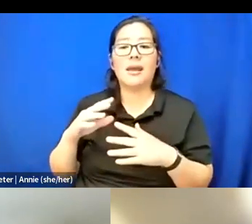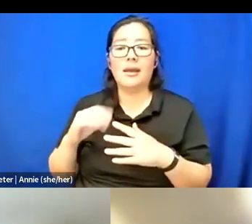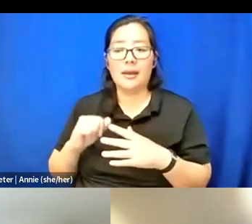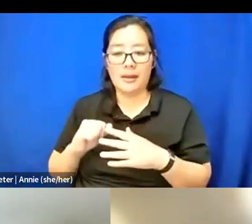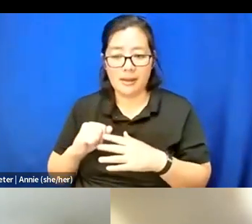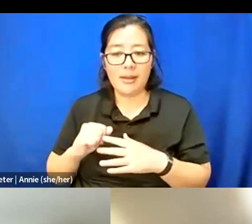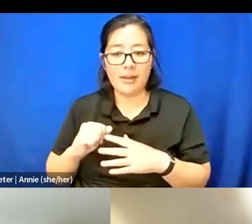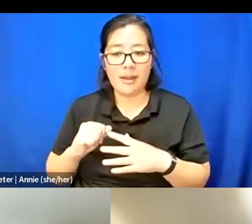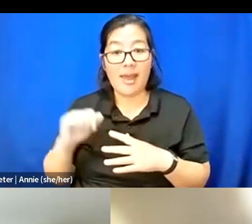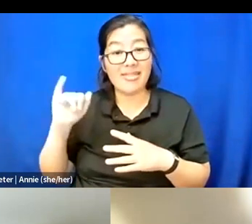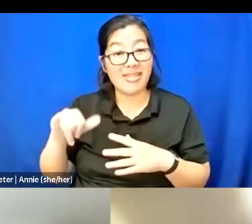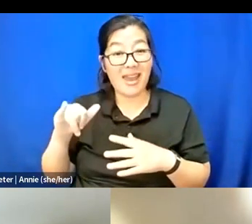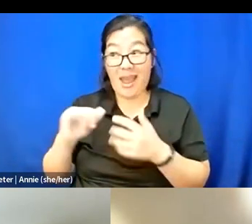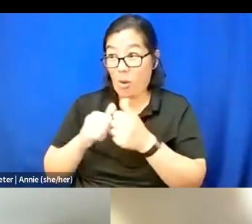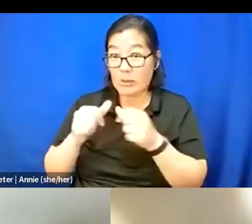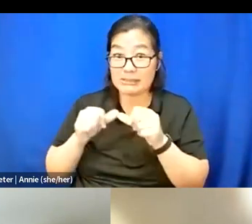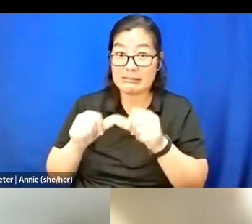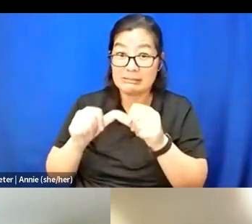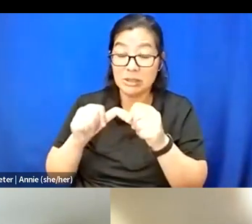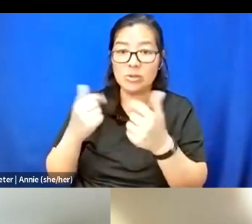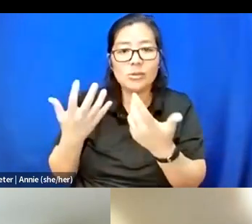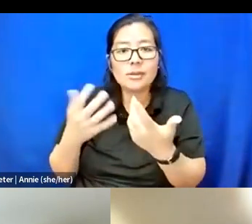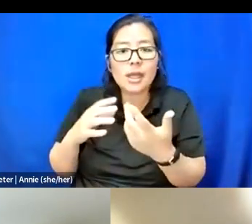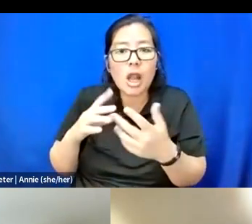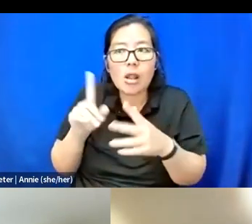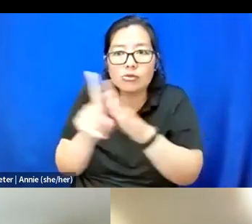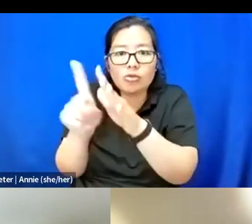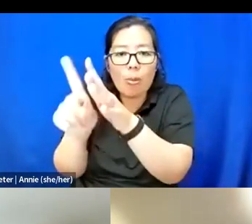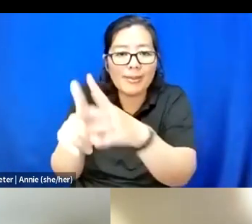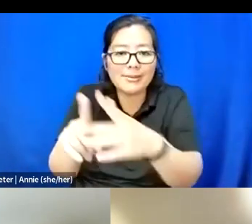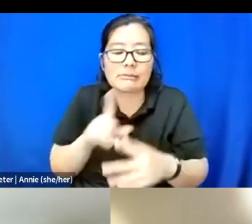And so, I think that's something that I've been sitting with.